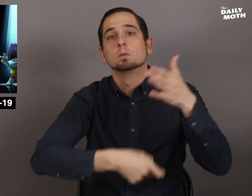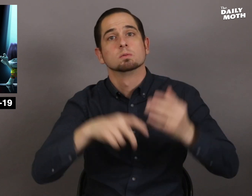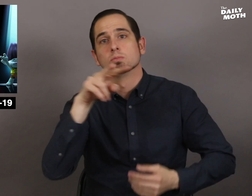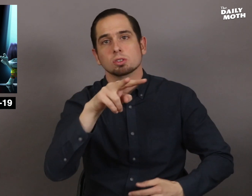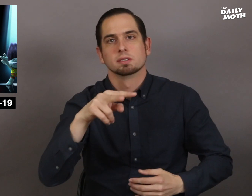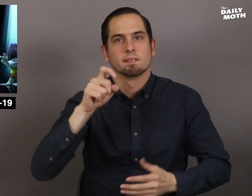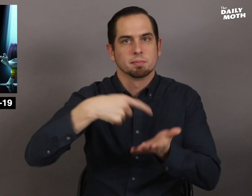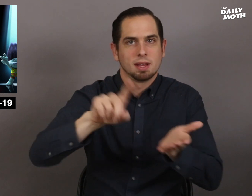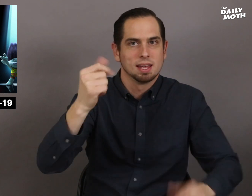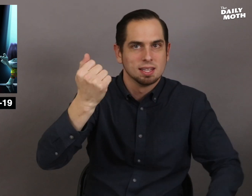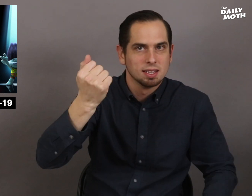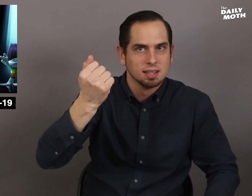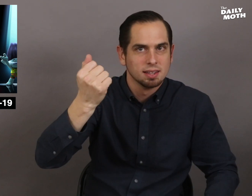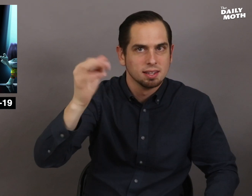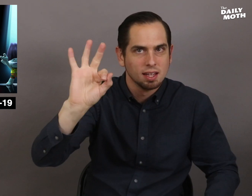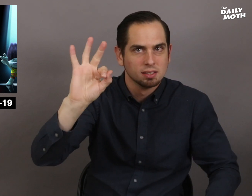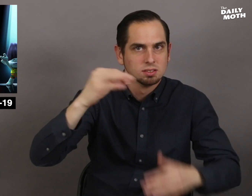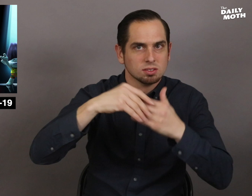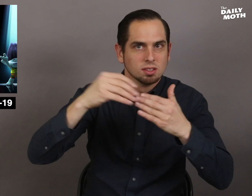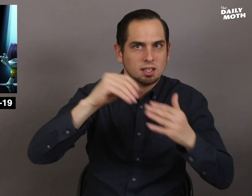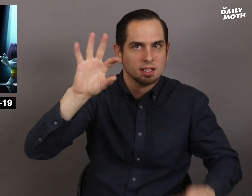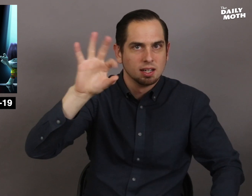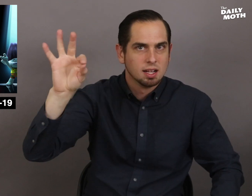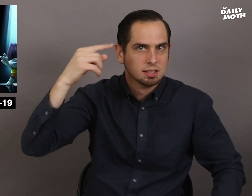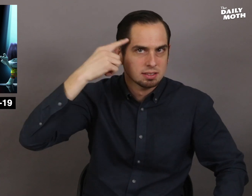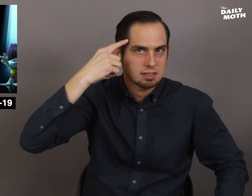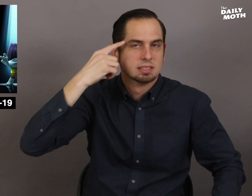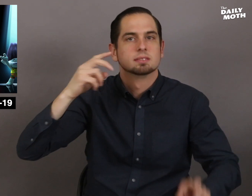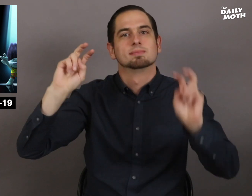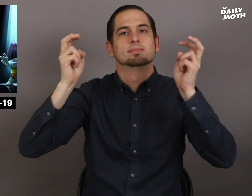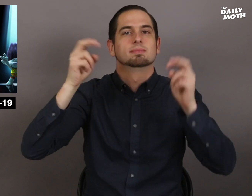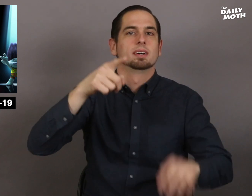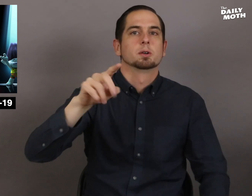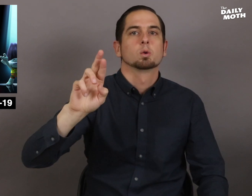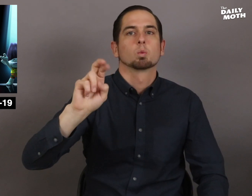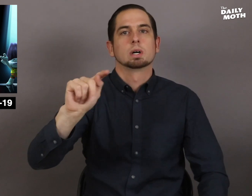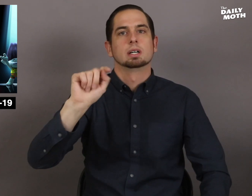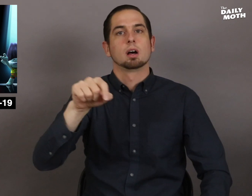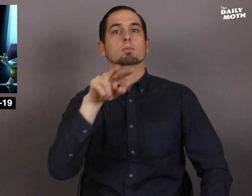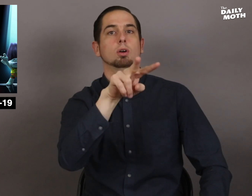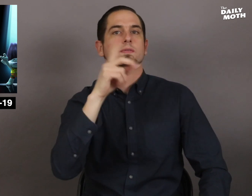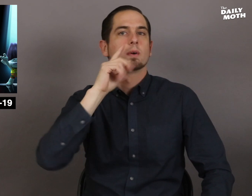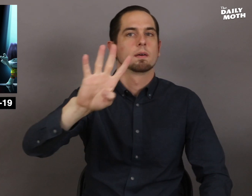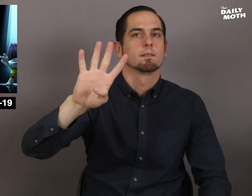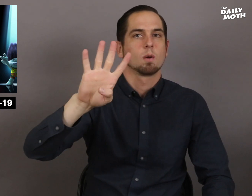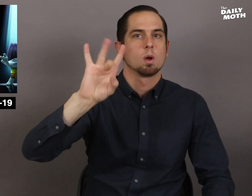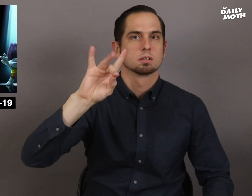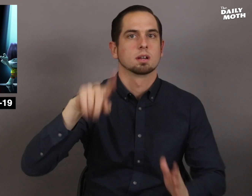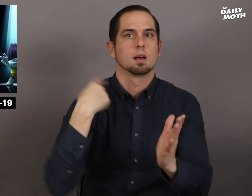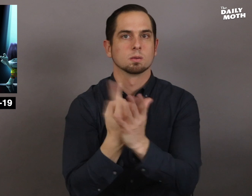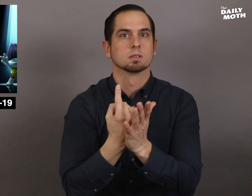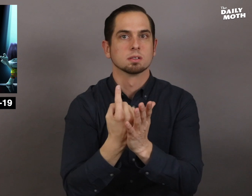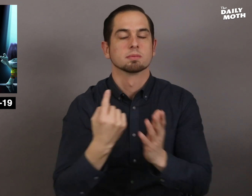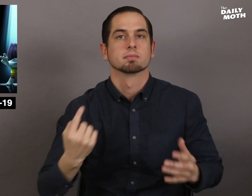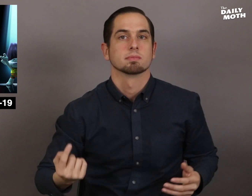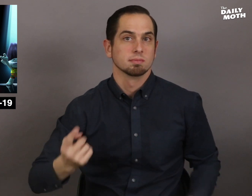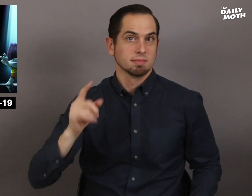The cost is $19.99 to "rent" it for 48 hours.